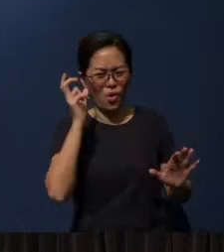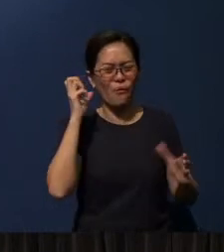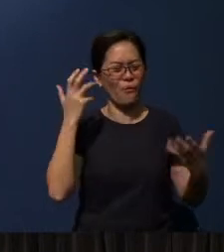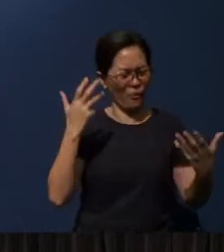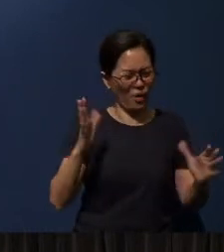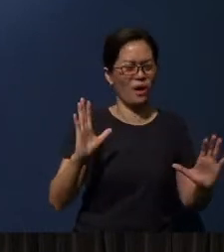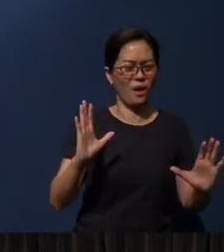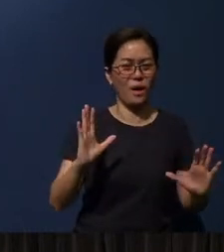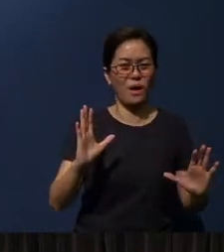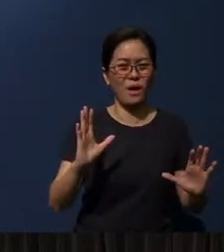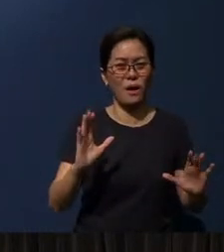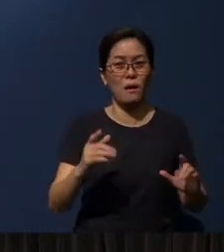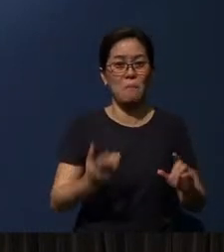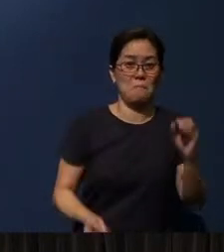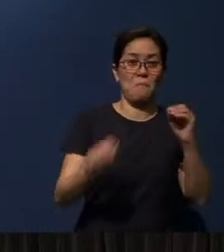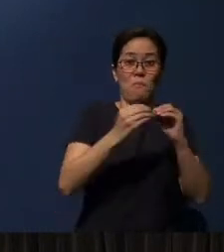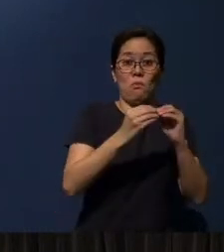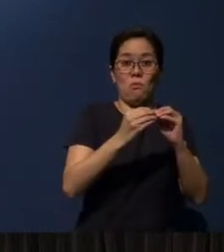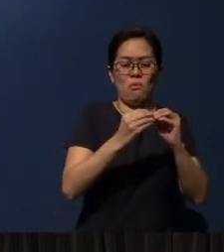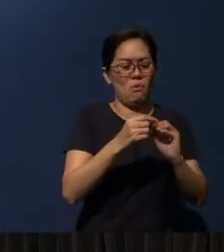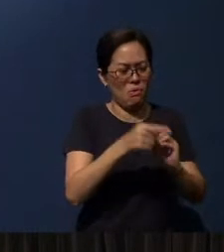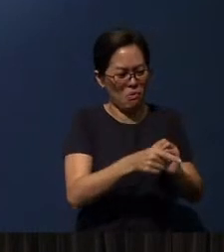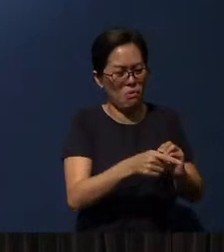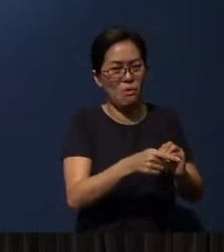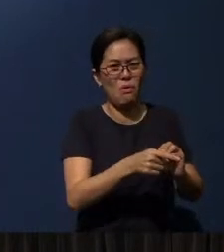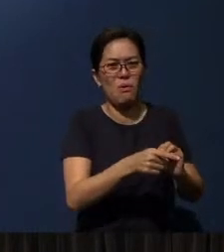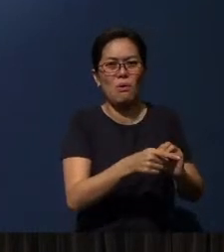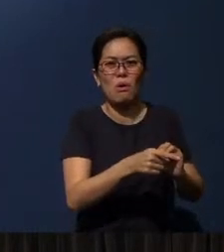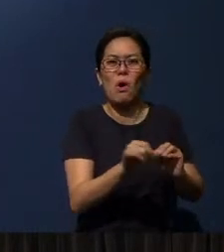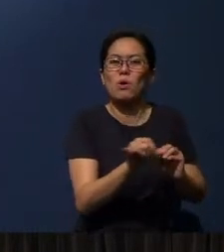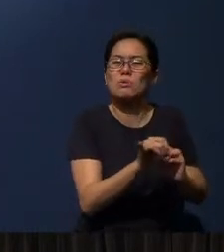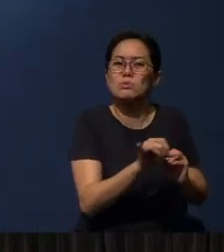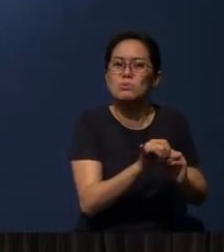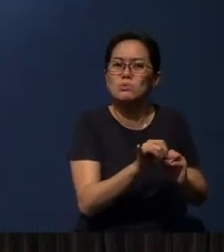And then not only just that, but they have also heard - knew -